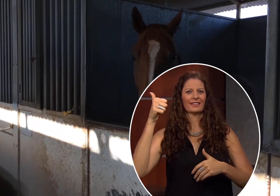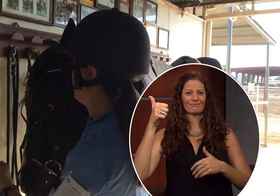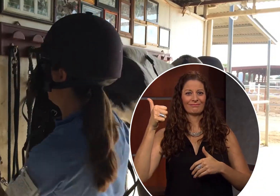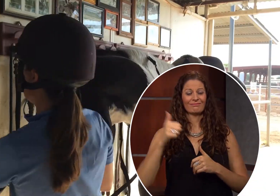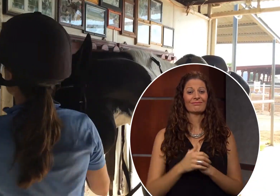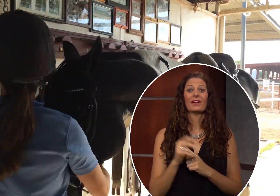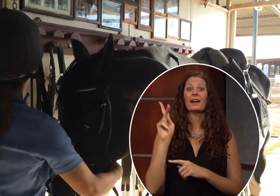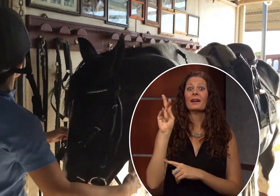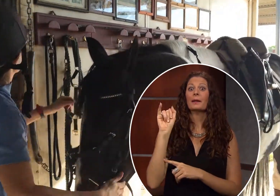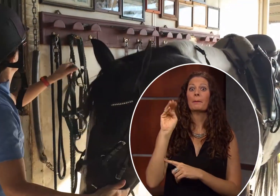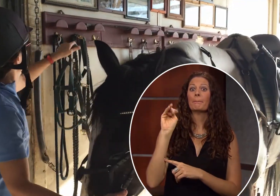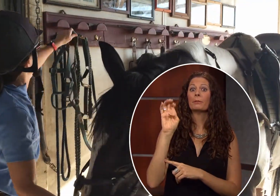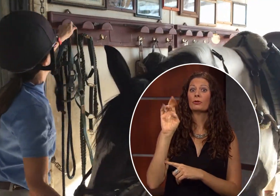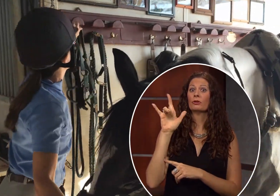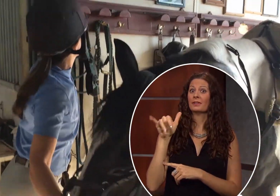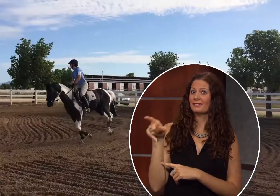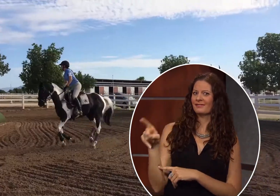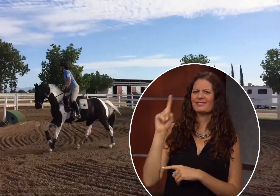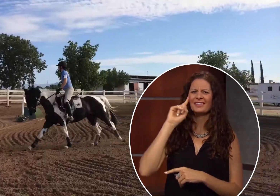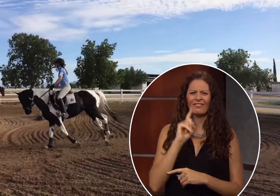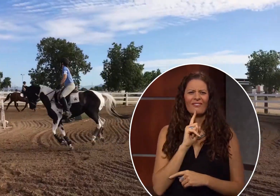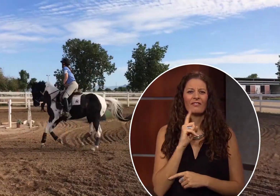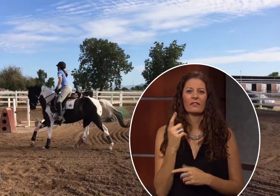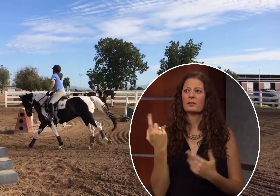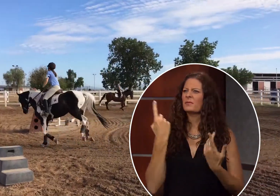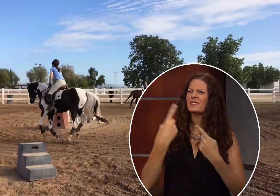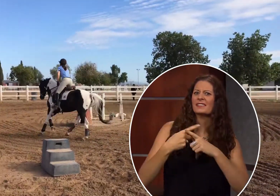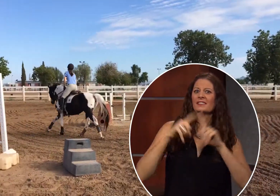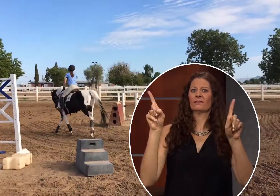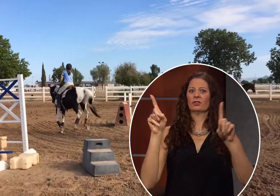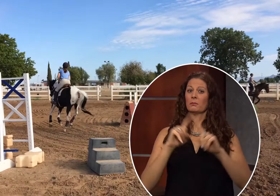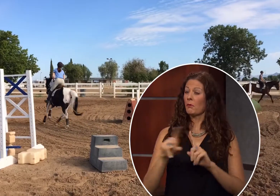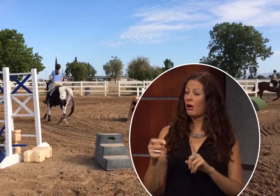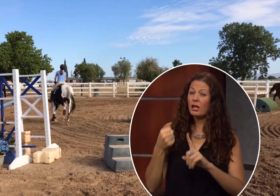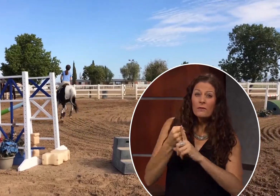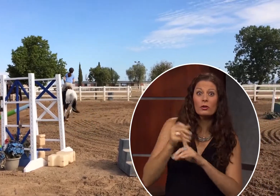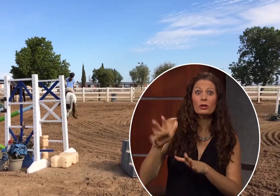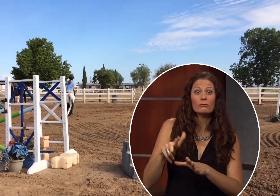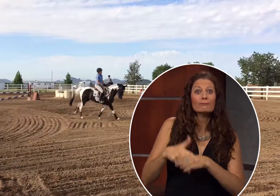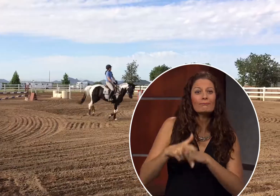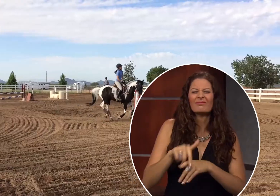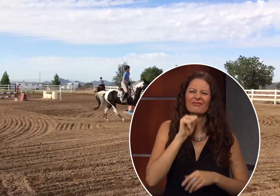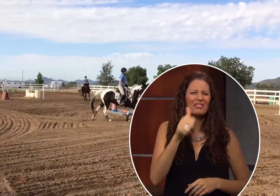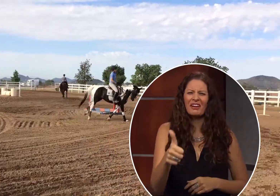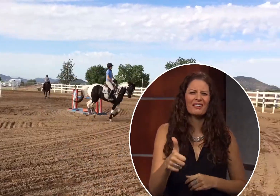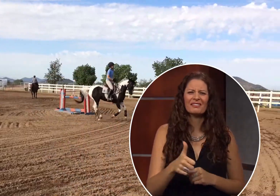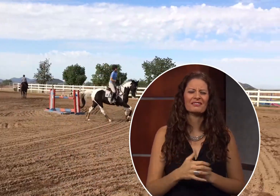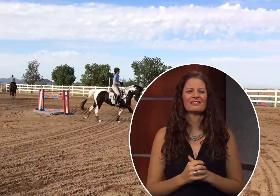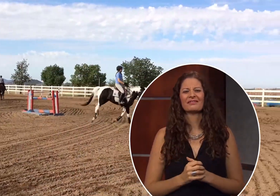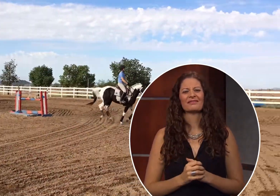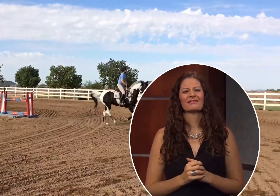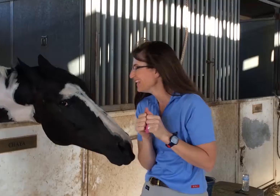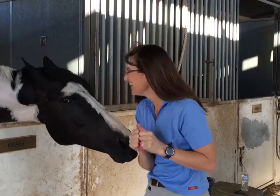does have to do things a bit different because she’s Deaf, she says she’s never let it stop her.